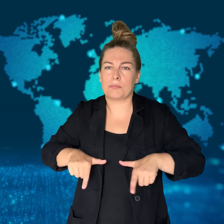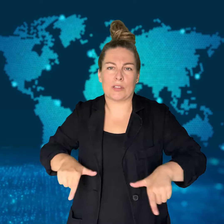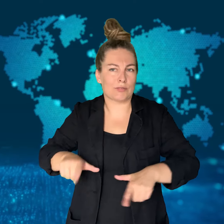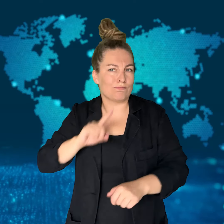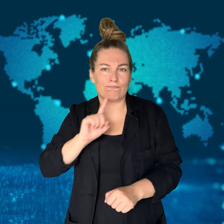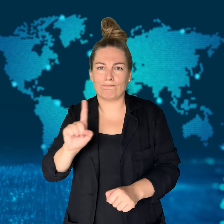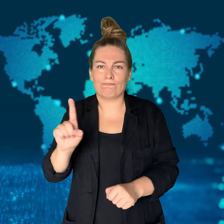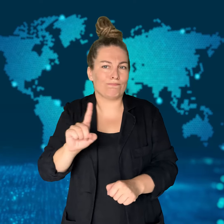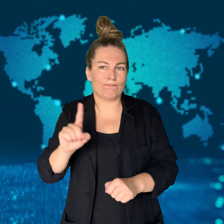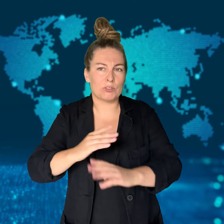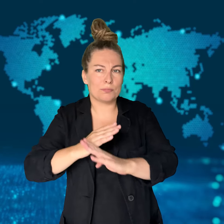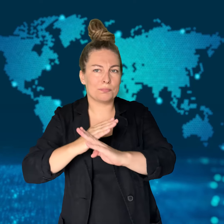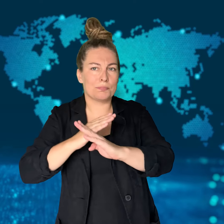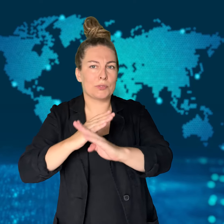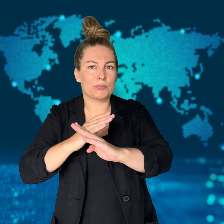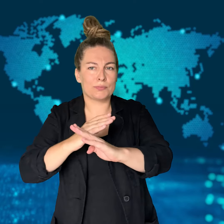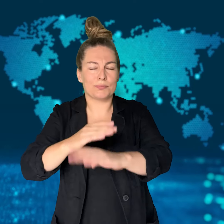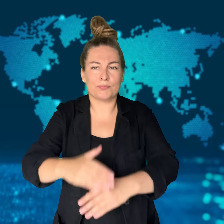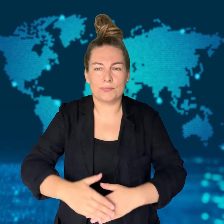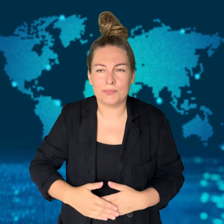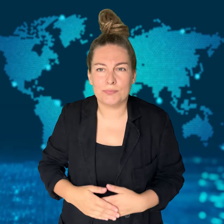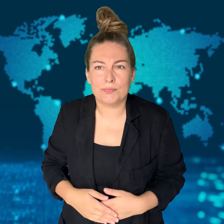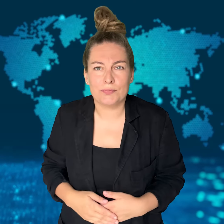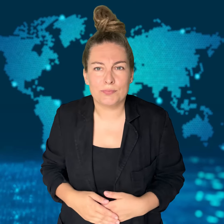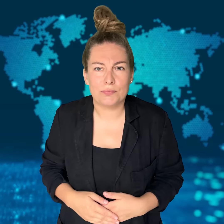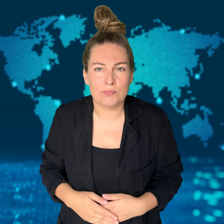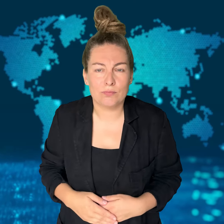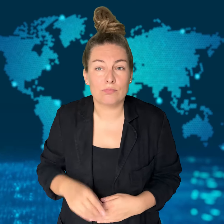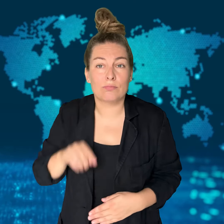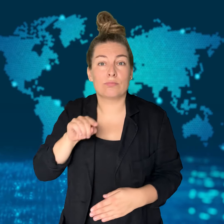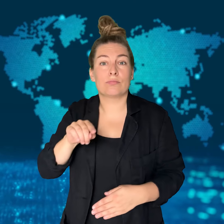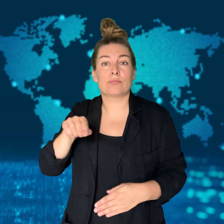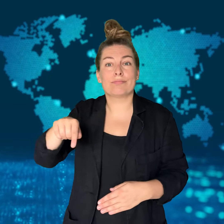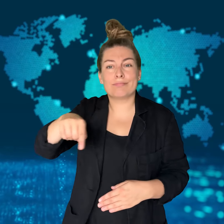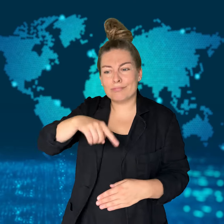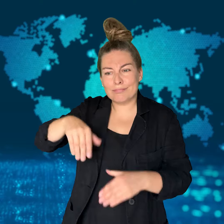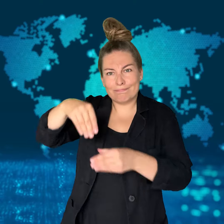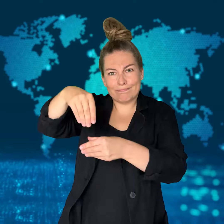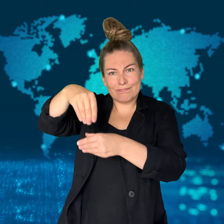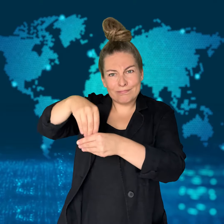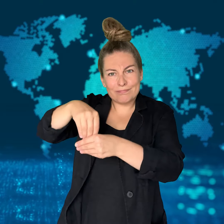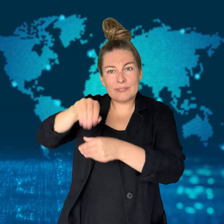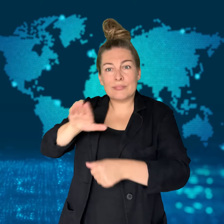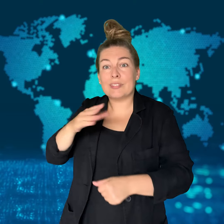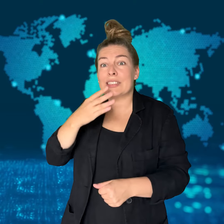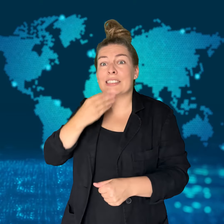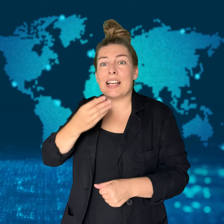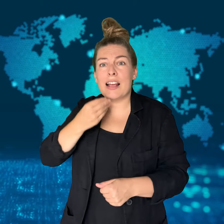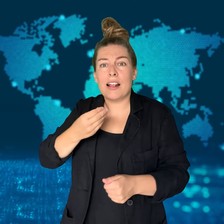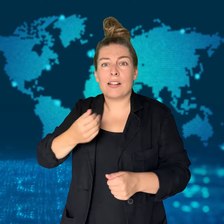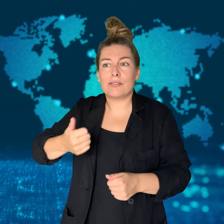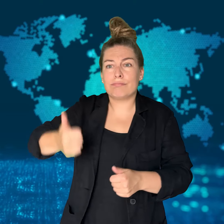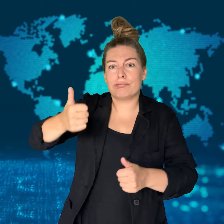The site had been announced as a temporary one, but the Prime Minister said